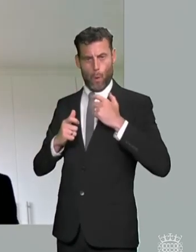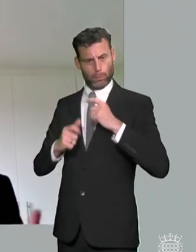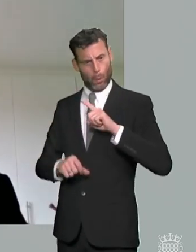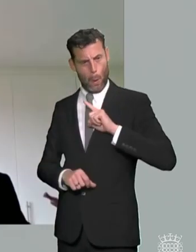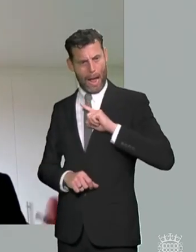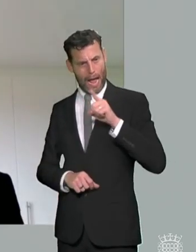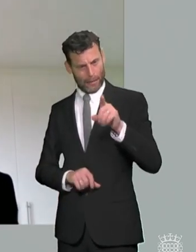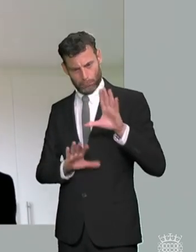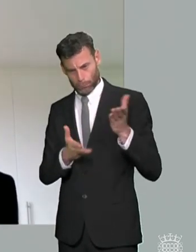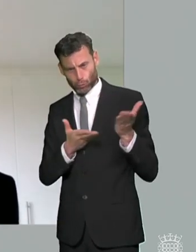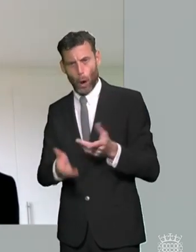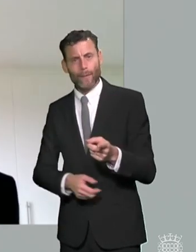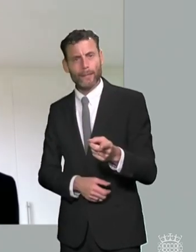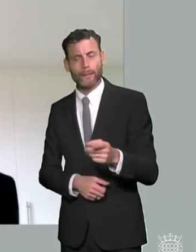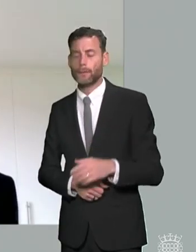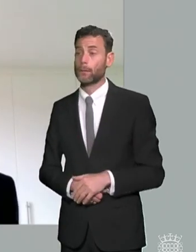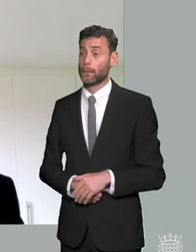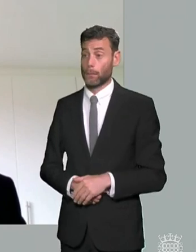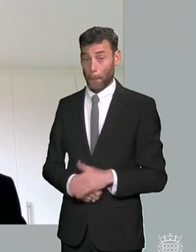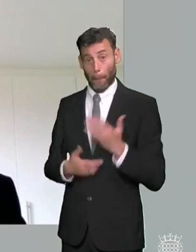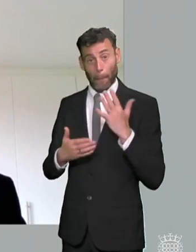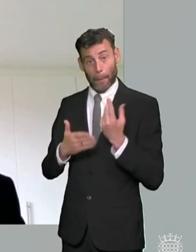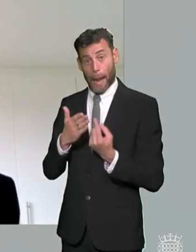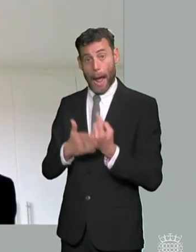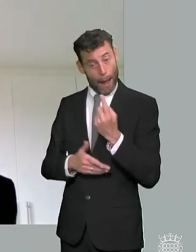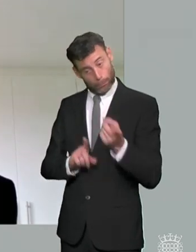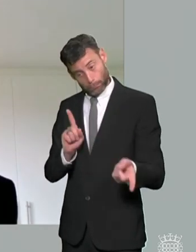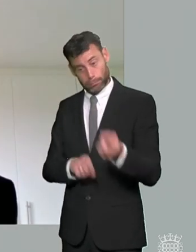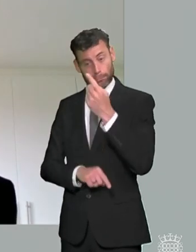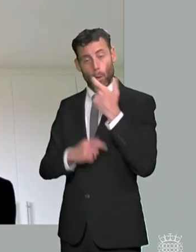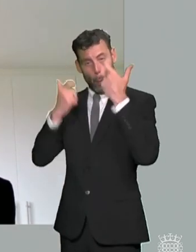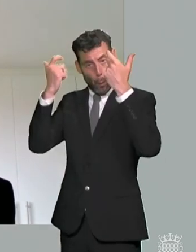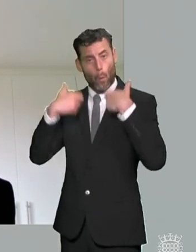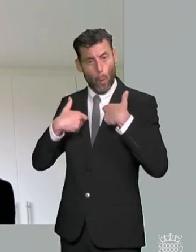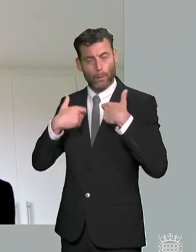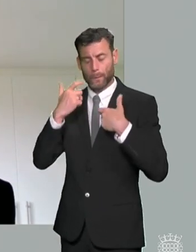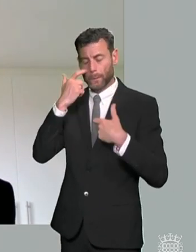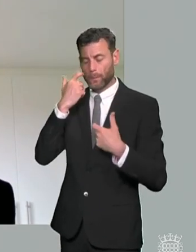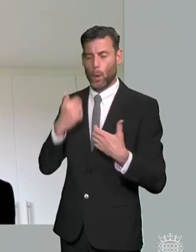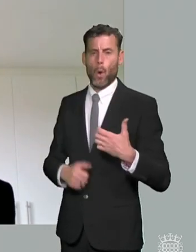and indeed we do that um a great deal the number of complaints that come to us has gone up